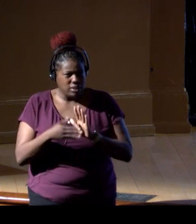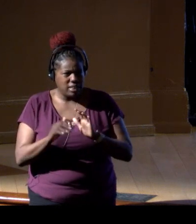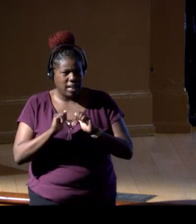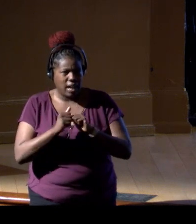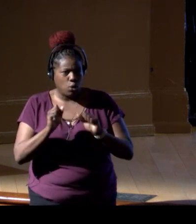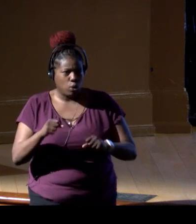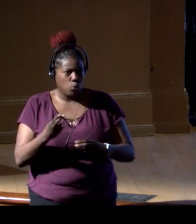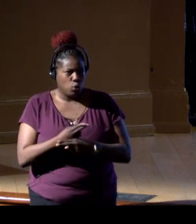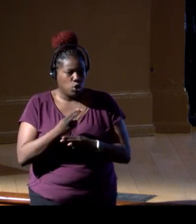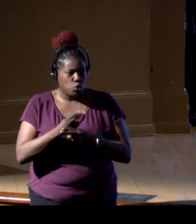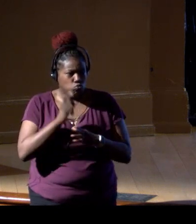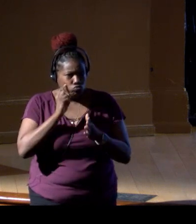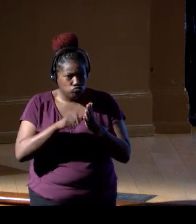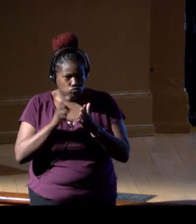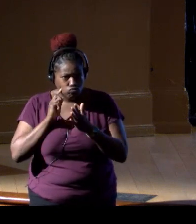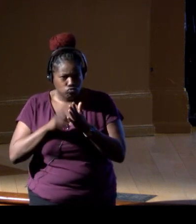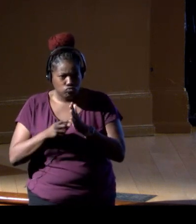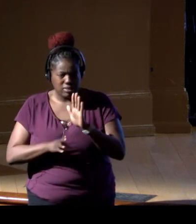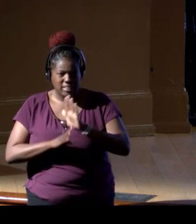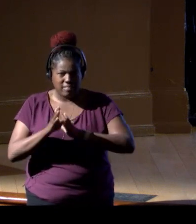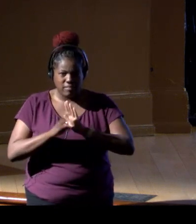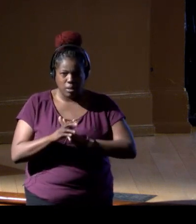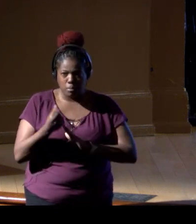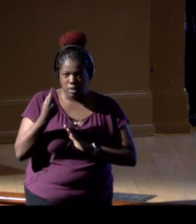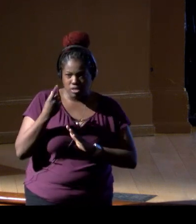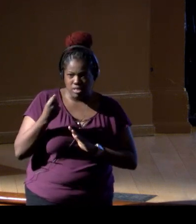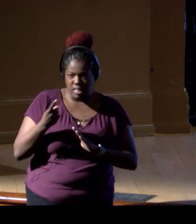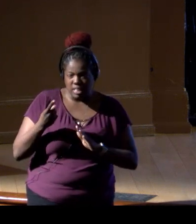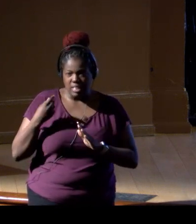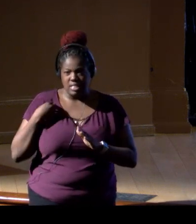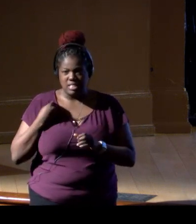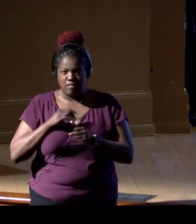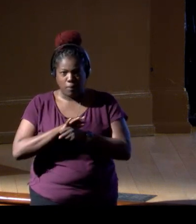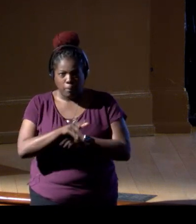those detections to develop understandings of abundance and density.